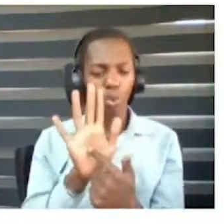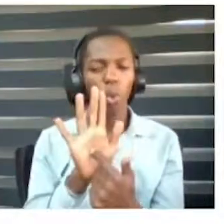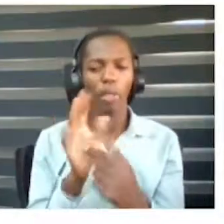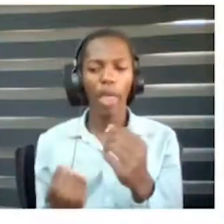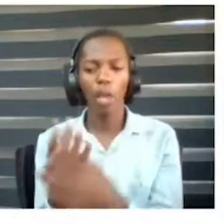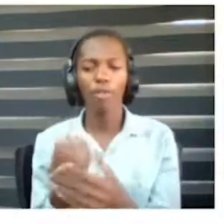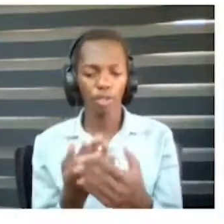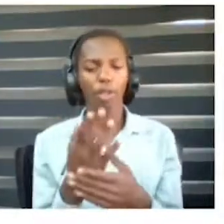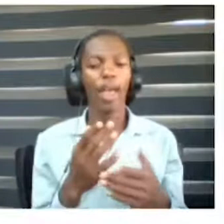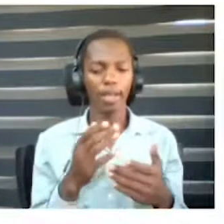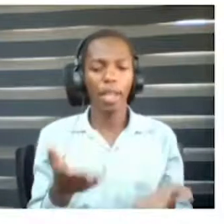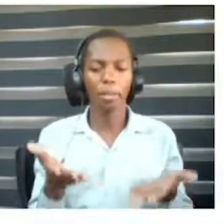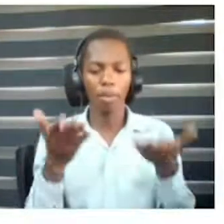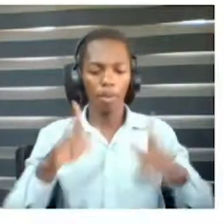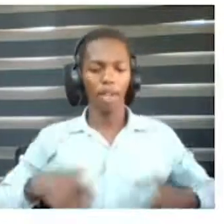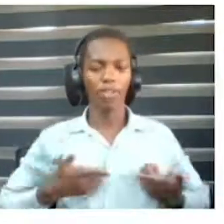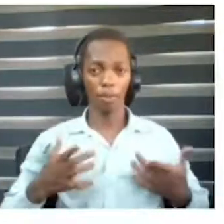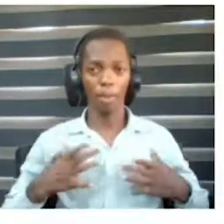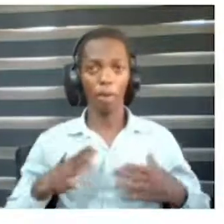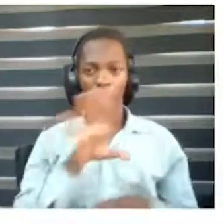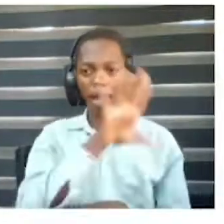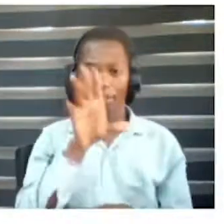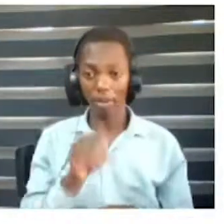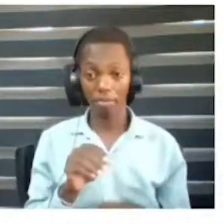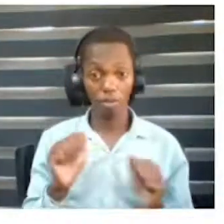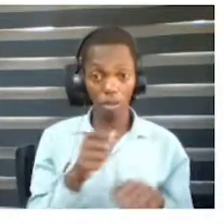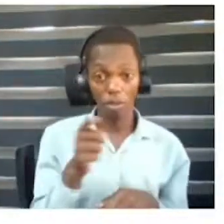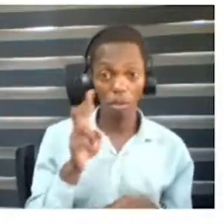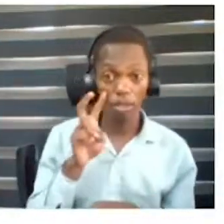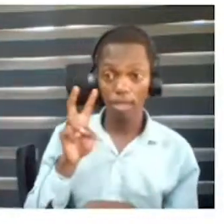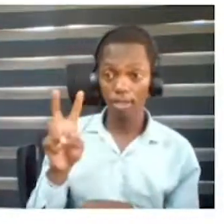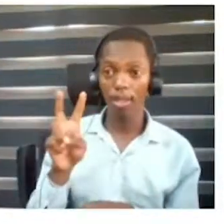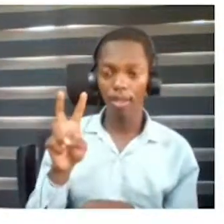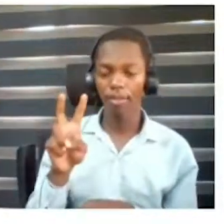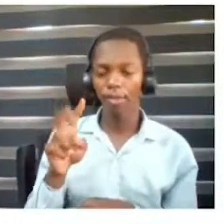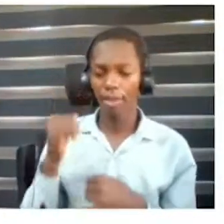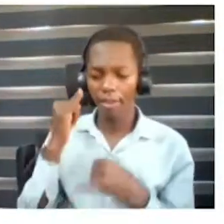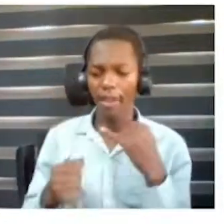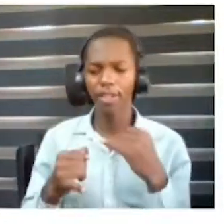You have seen from the finalists that entries in this award are really special.